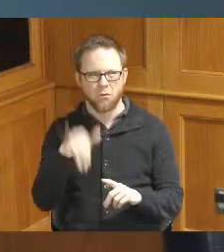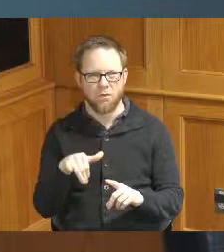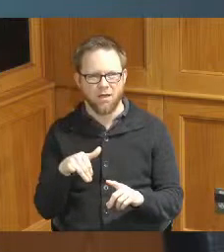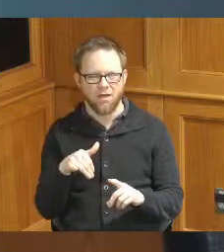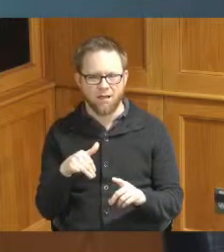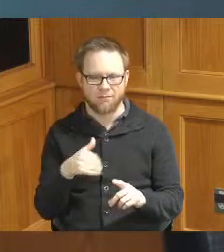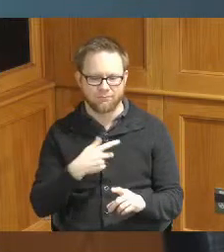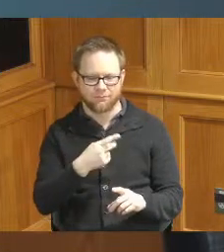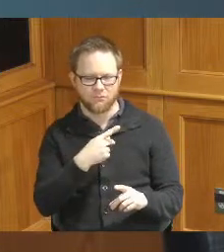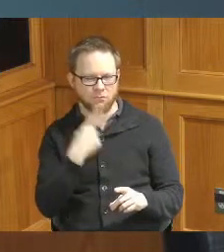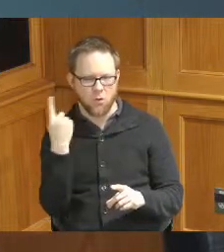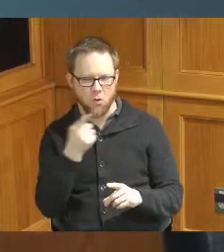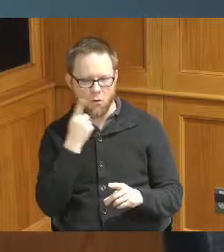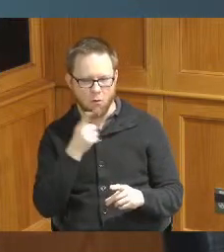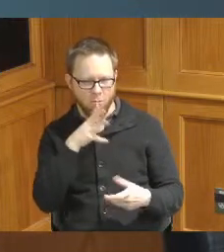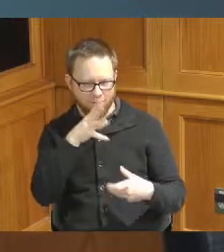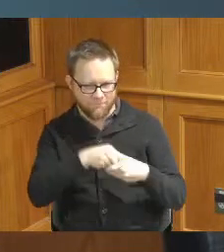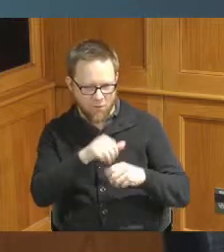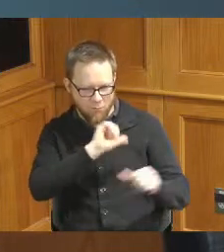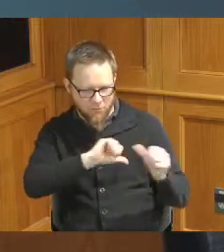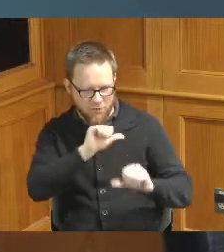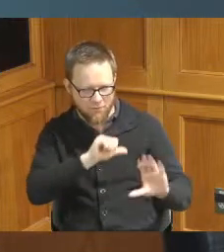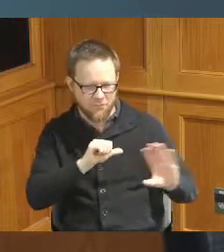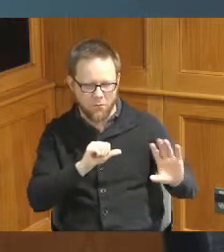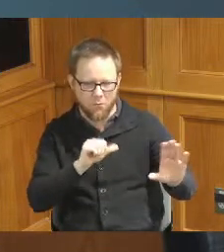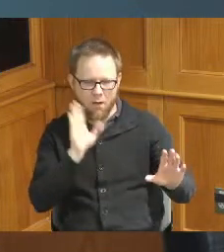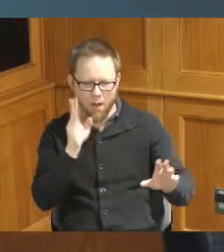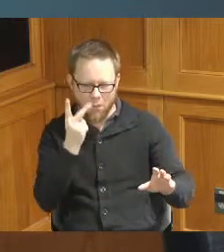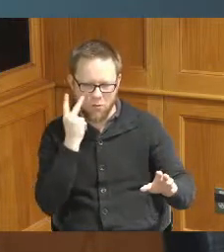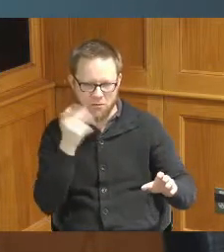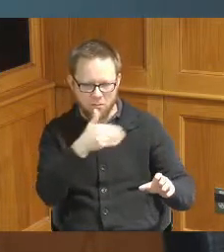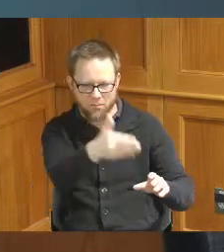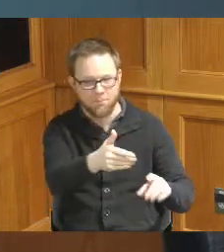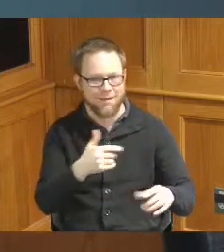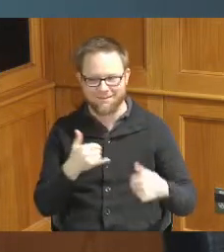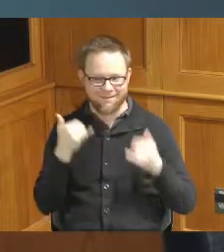each other life so you won't be going too far I just won't have to pay you now to get some work